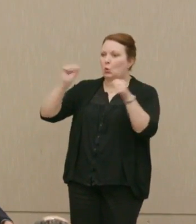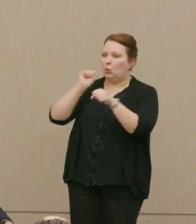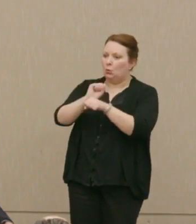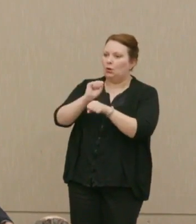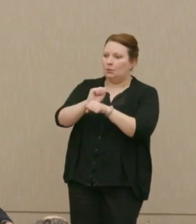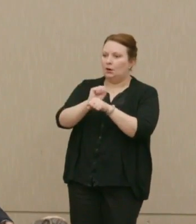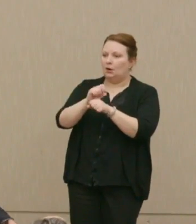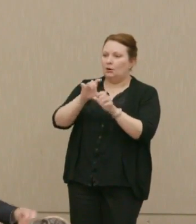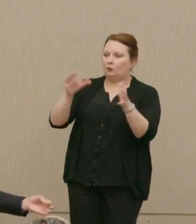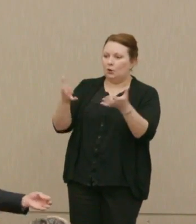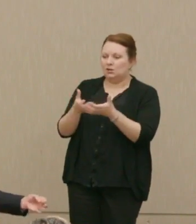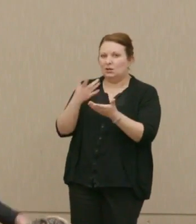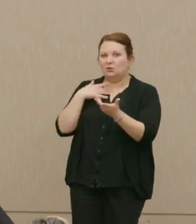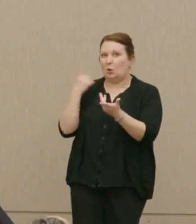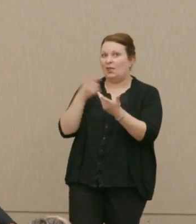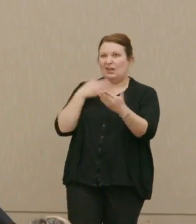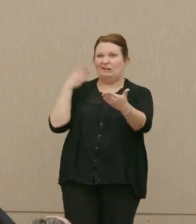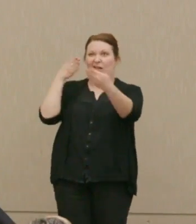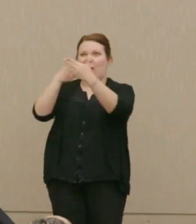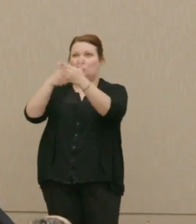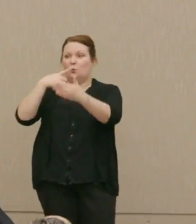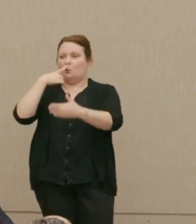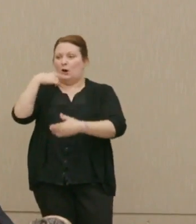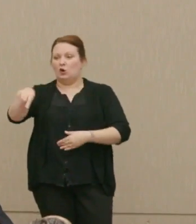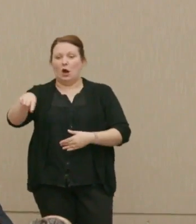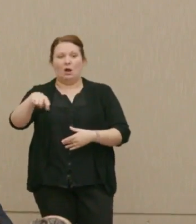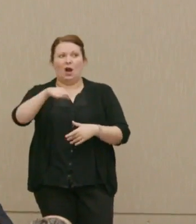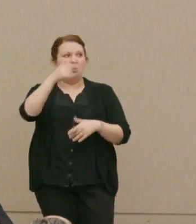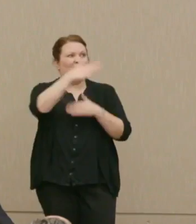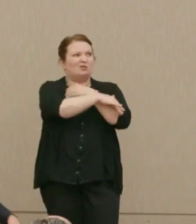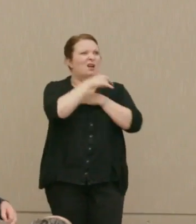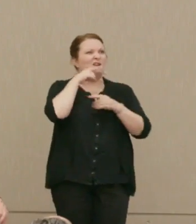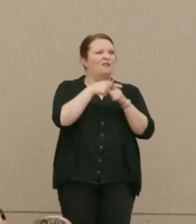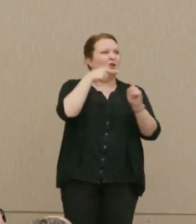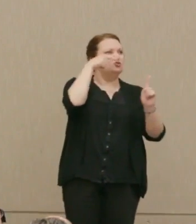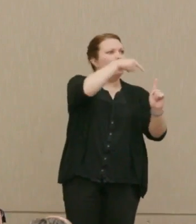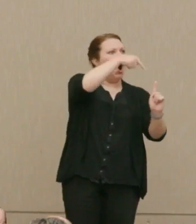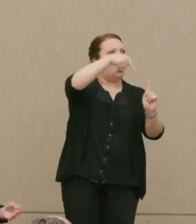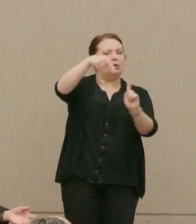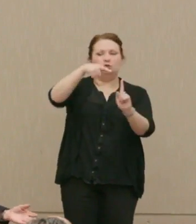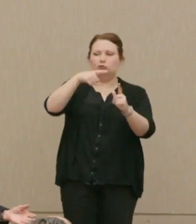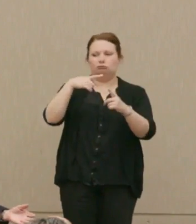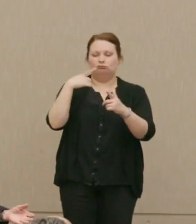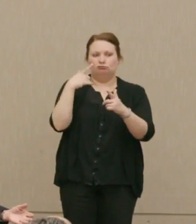That could only be against Russia because no other country had enough targets to justify a big air force.